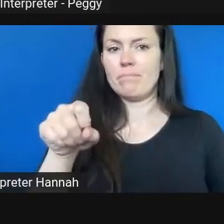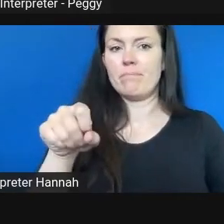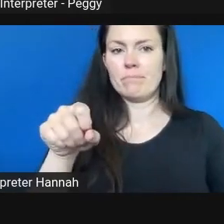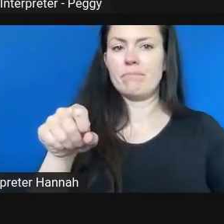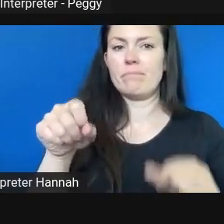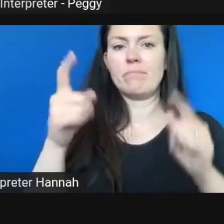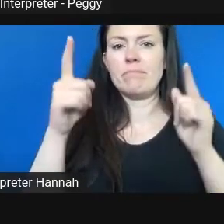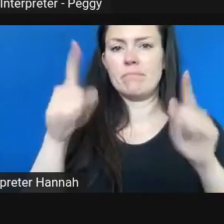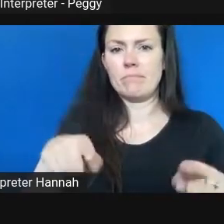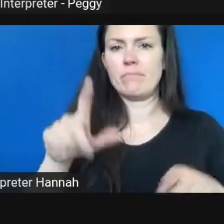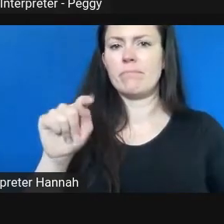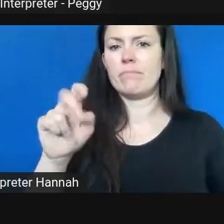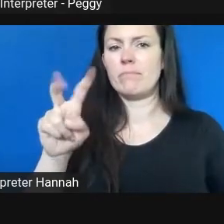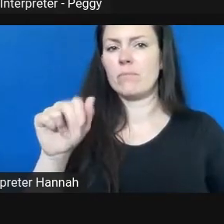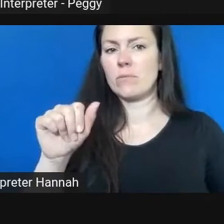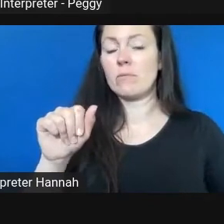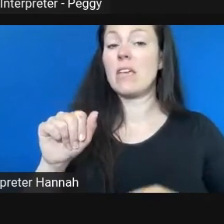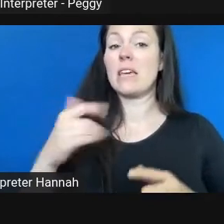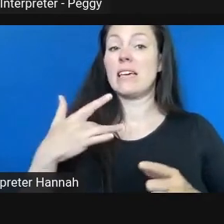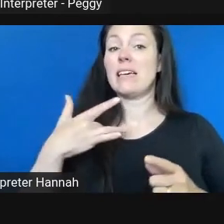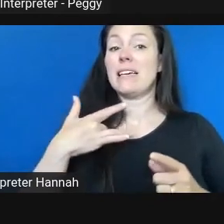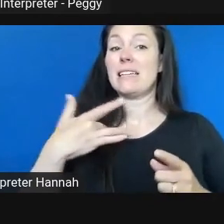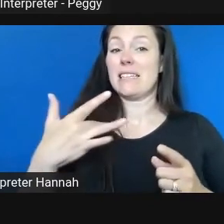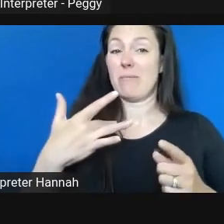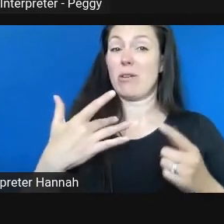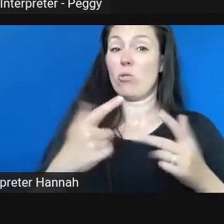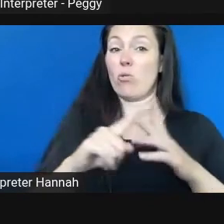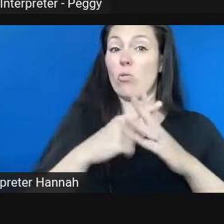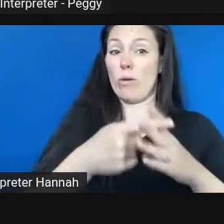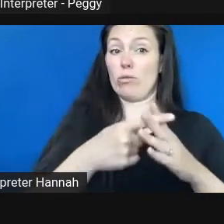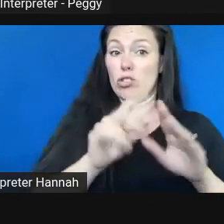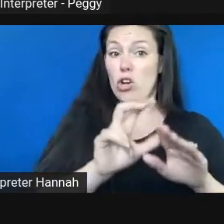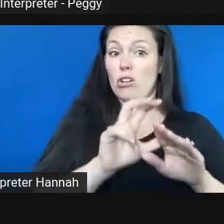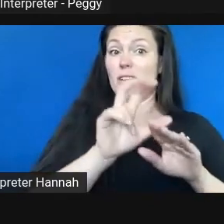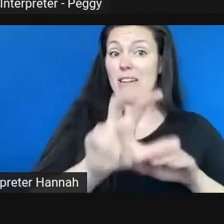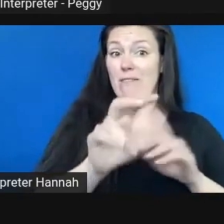invest in an artist to develop a concept. So we'll pay them for the concept that would be unique